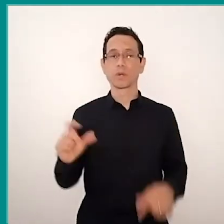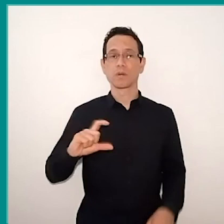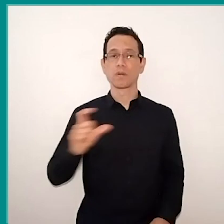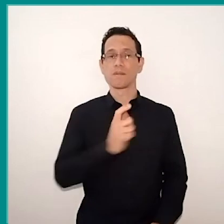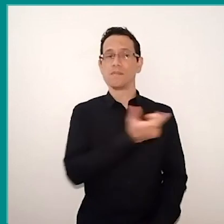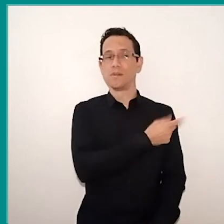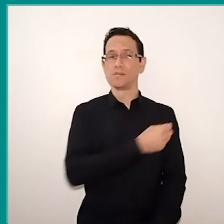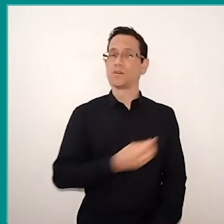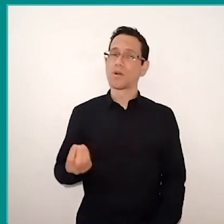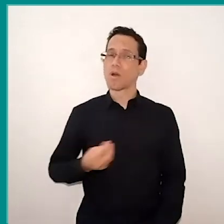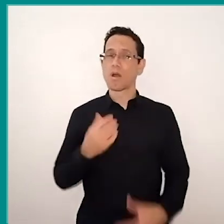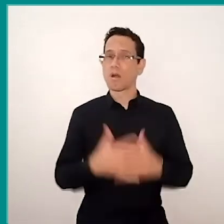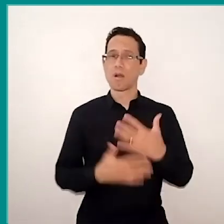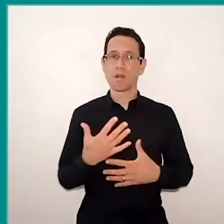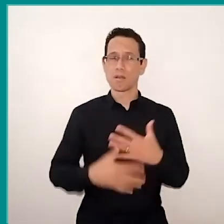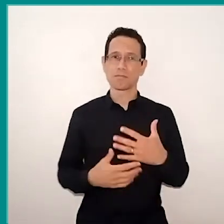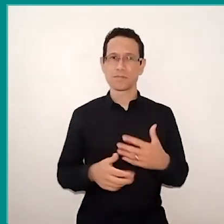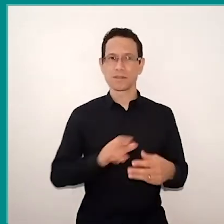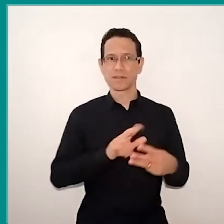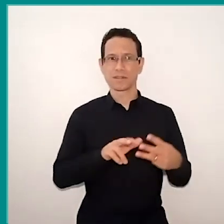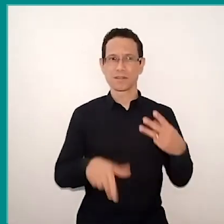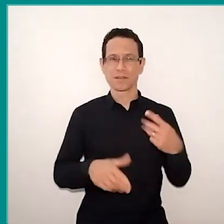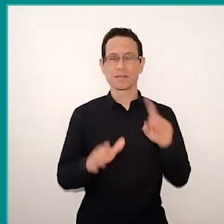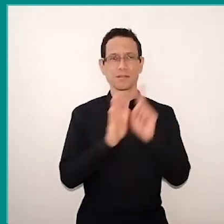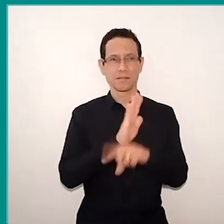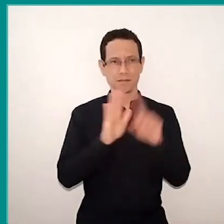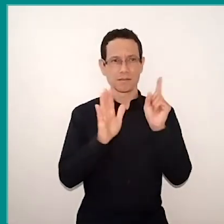Based on this issue, we we started to study fake news.